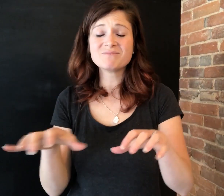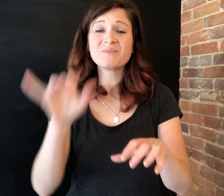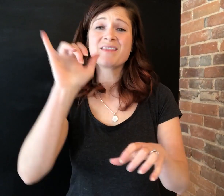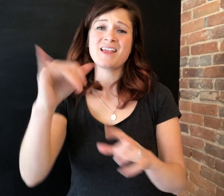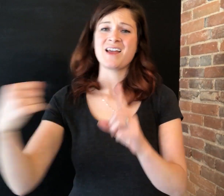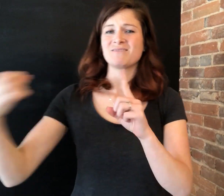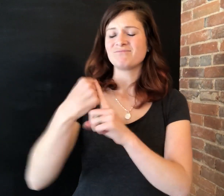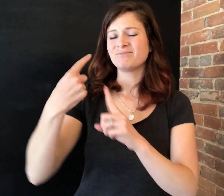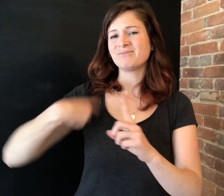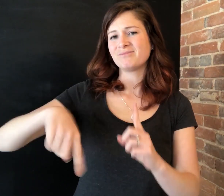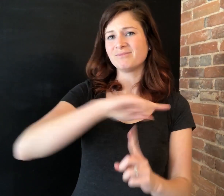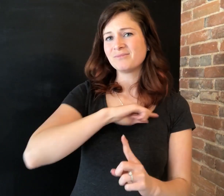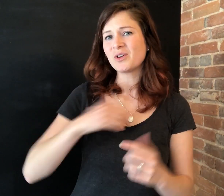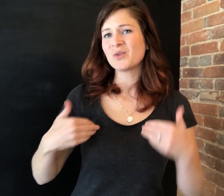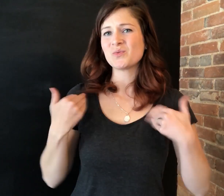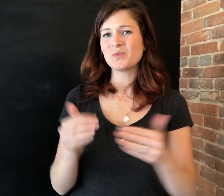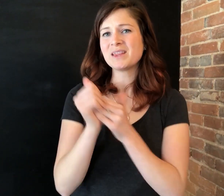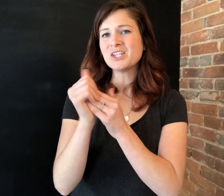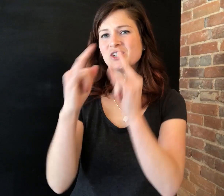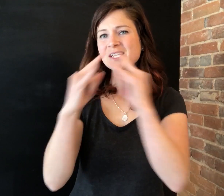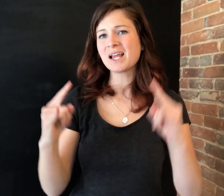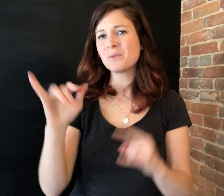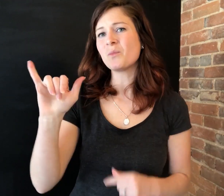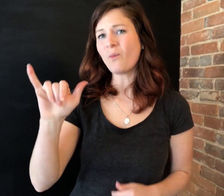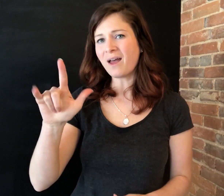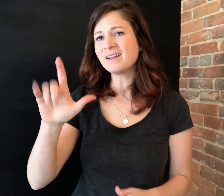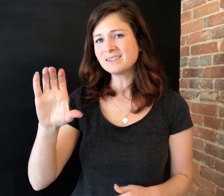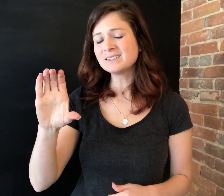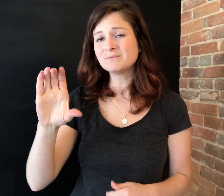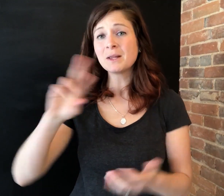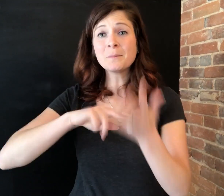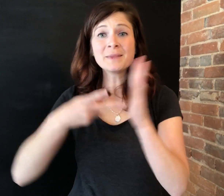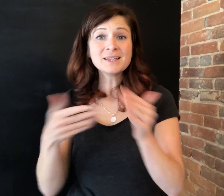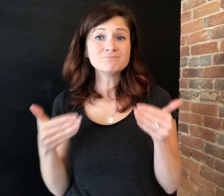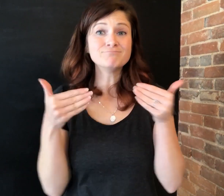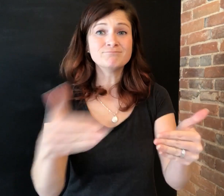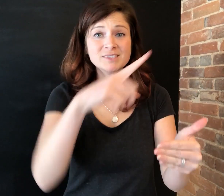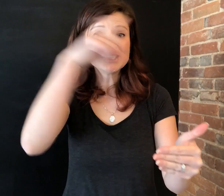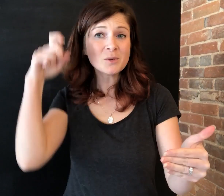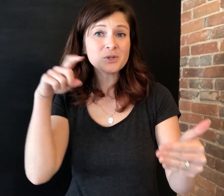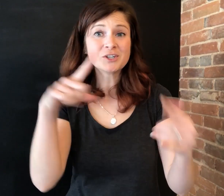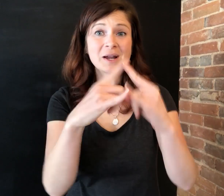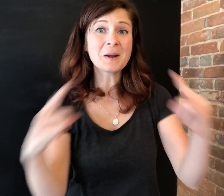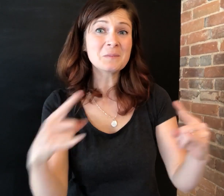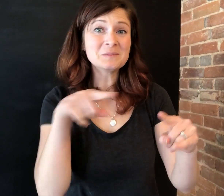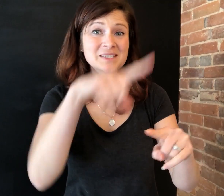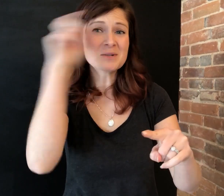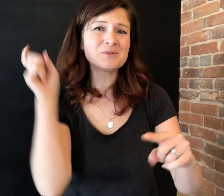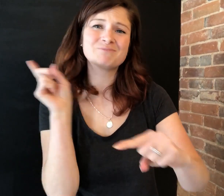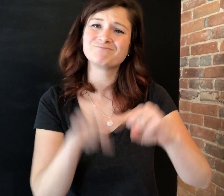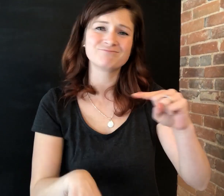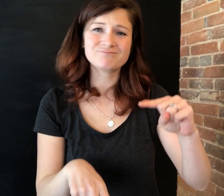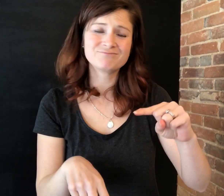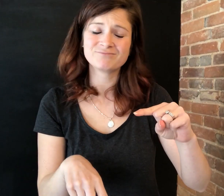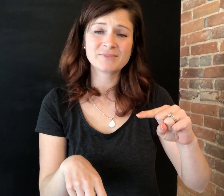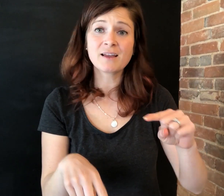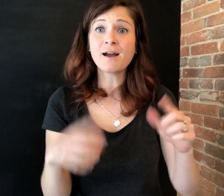which impacts the NAD Youth Leadership Camp (YLC). This means we will not be able to host our annual Youth Leadership Camp session this summer.